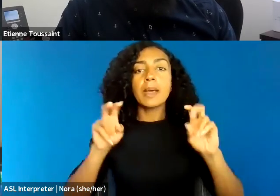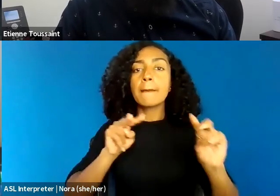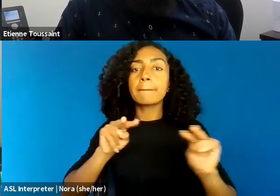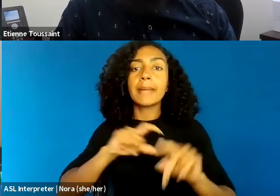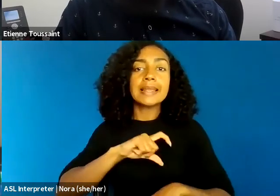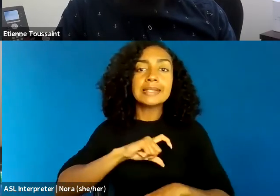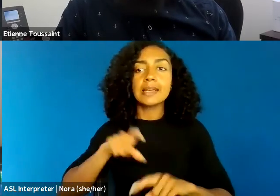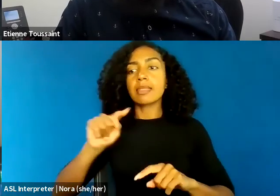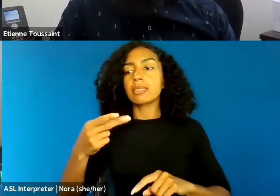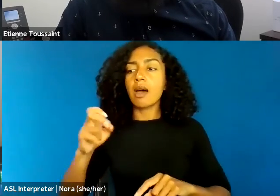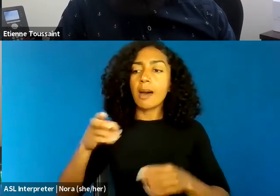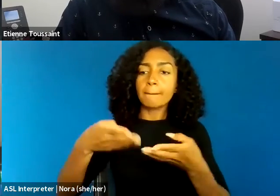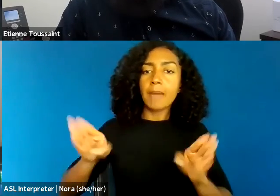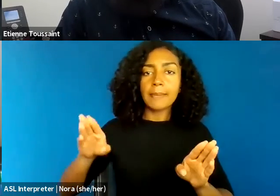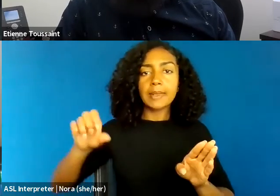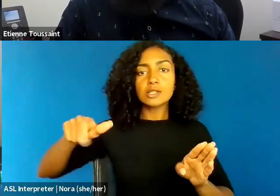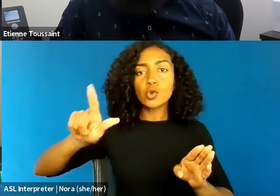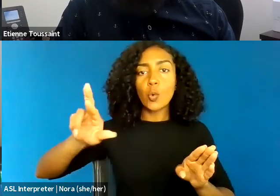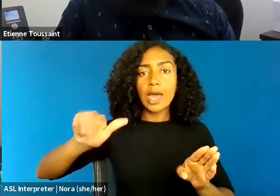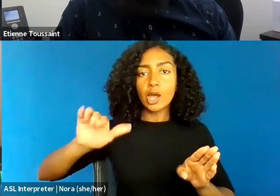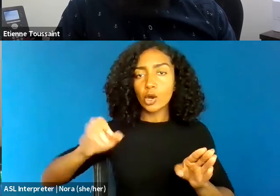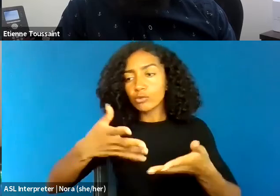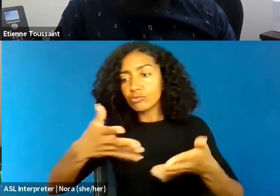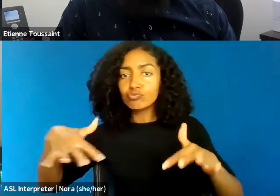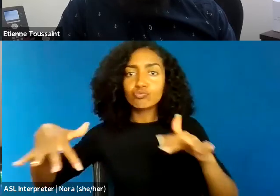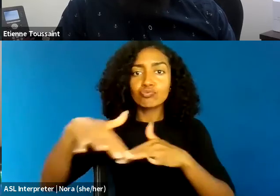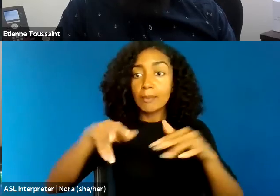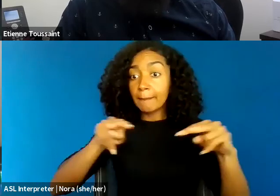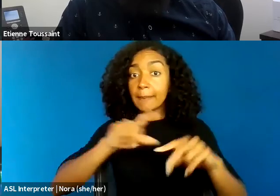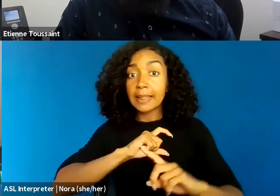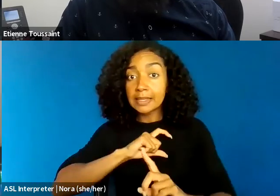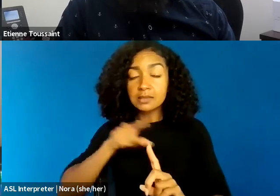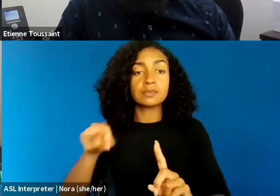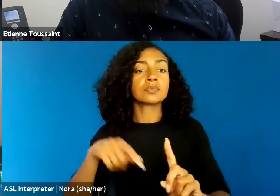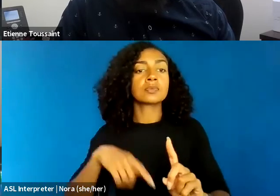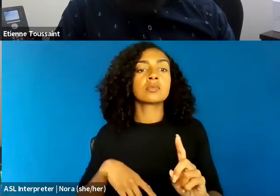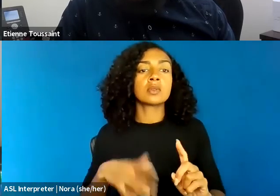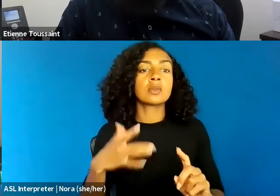almost on an unconscious level, in ways that we don't fully grasp,